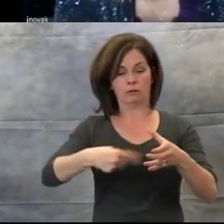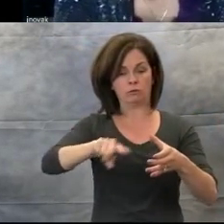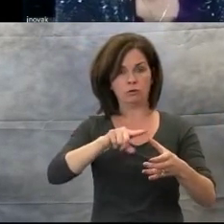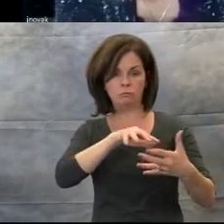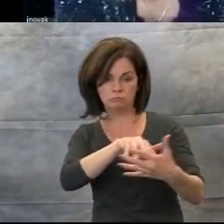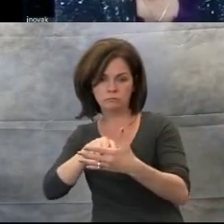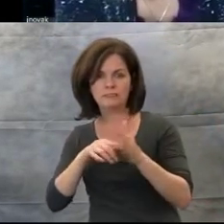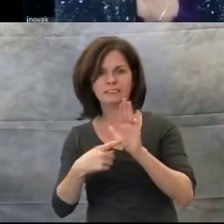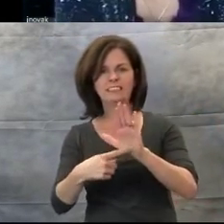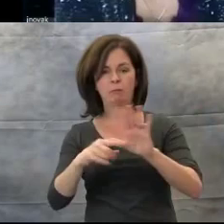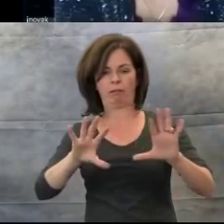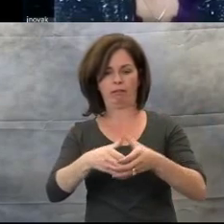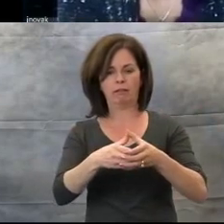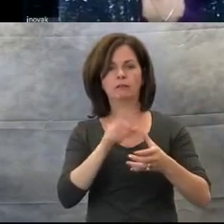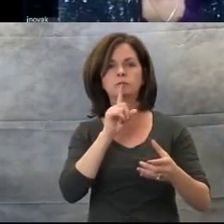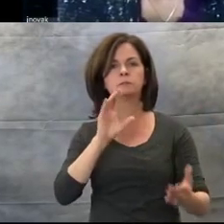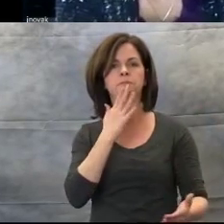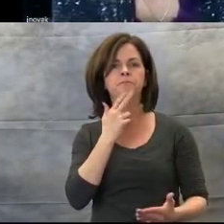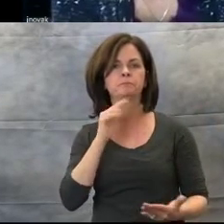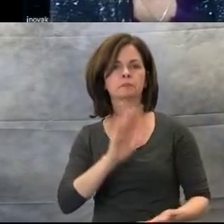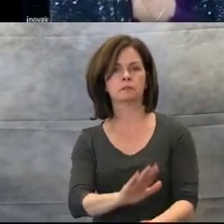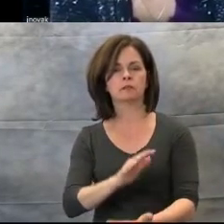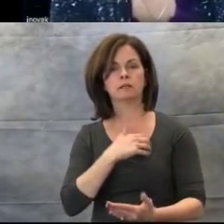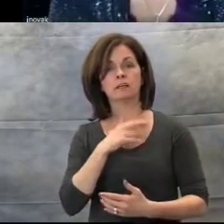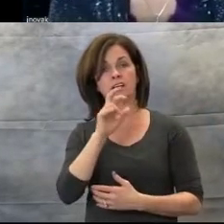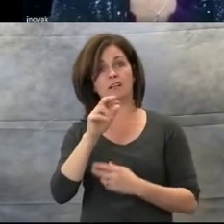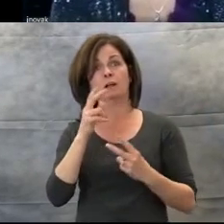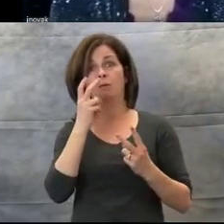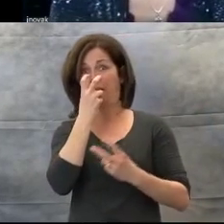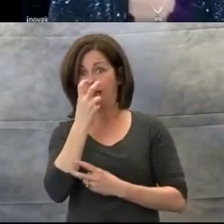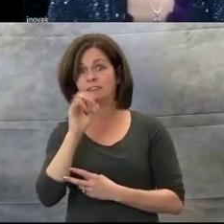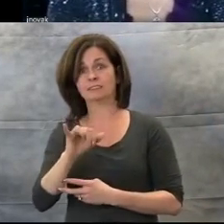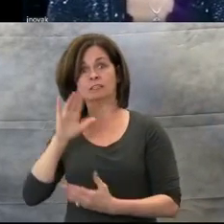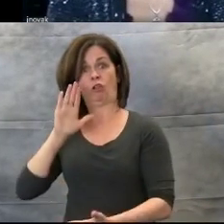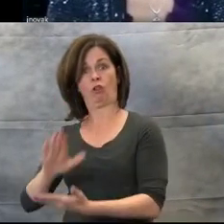disability. So it's important to keep that in mind.